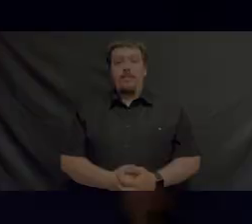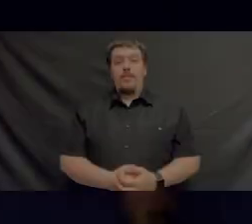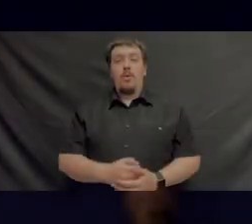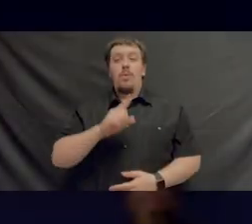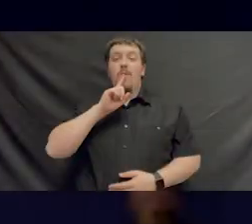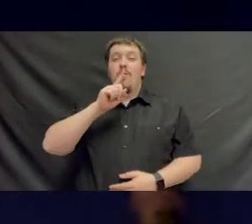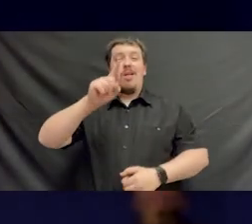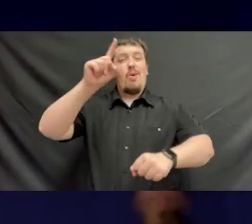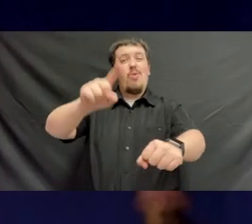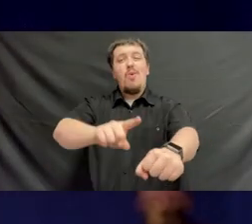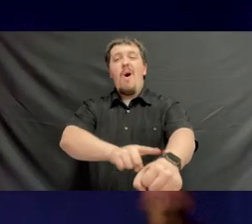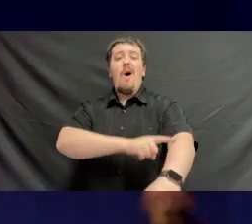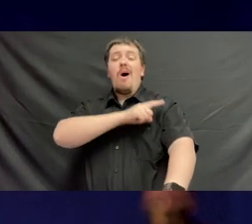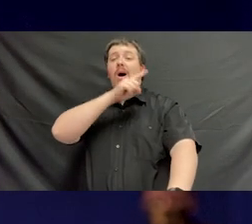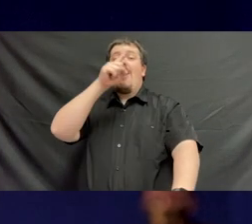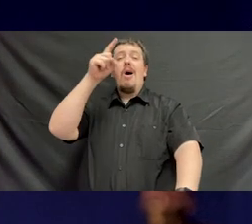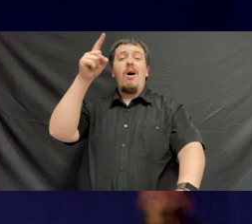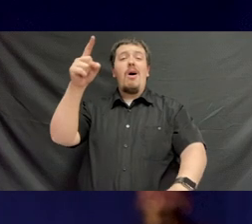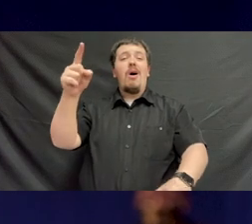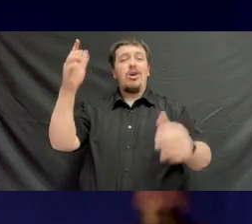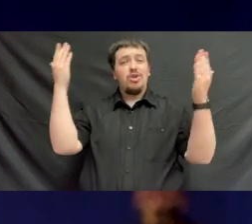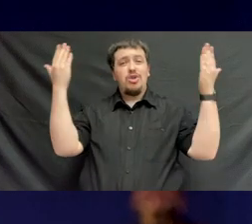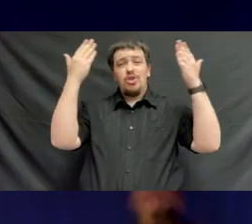It's been a long dark night